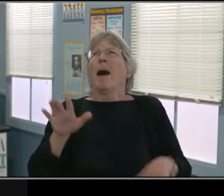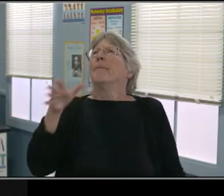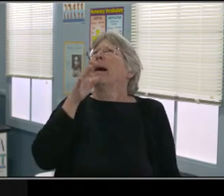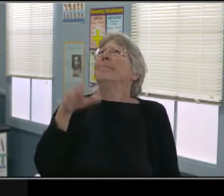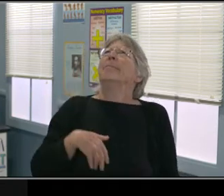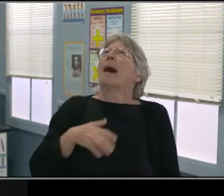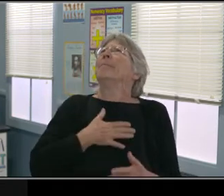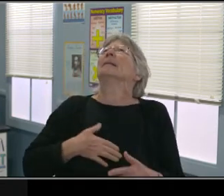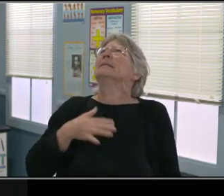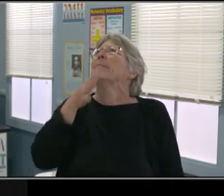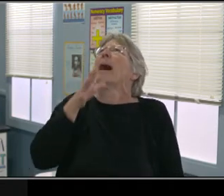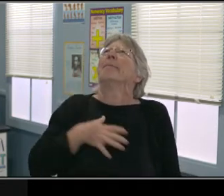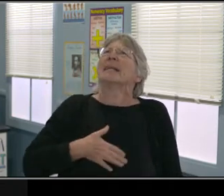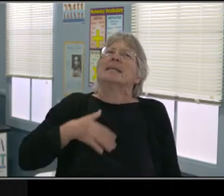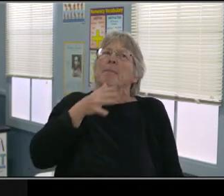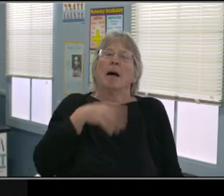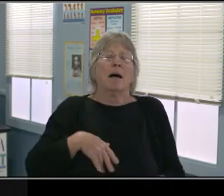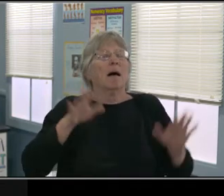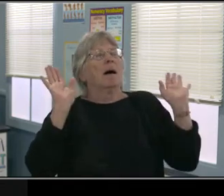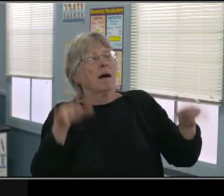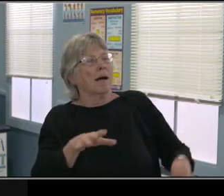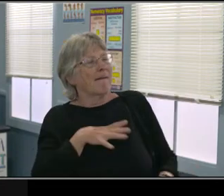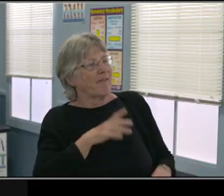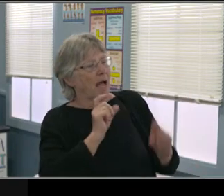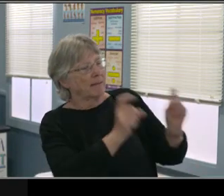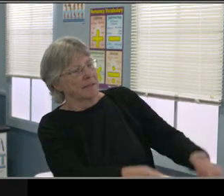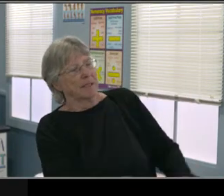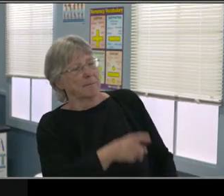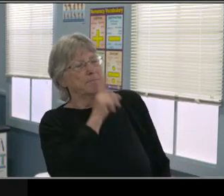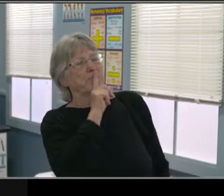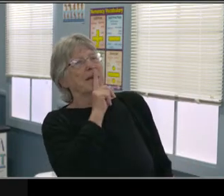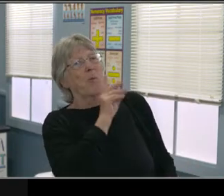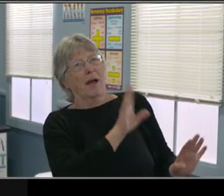A flexible schedule offers much needed freedom, okay?